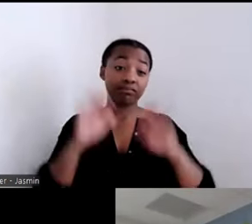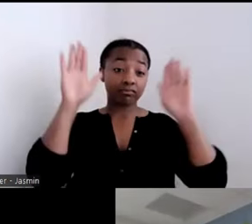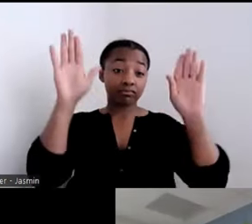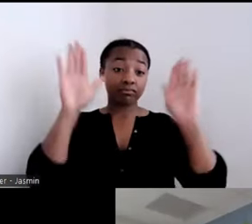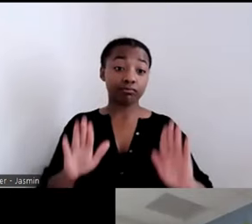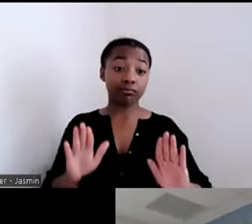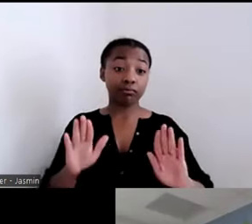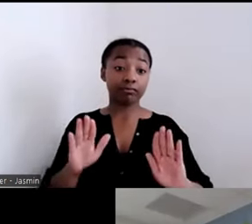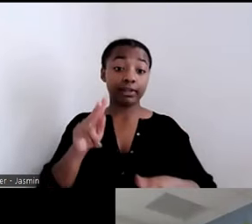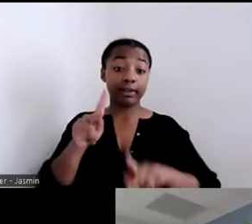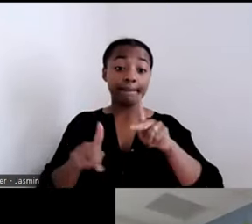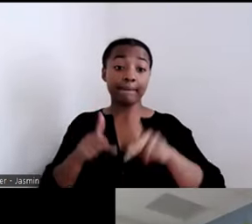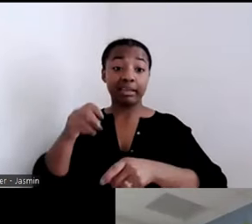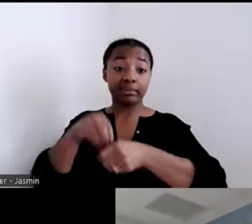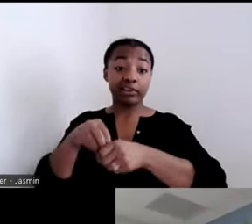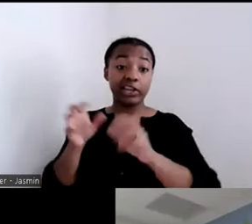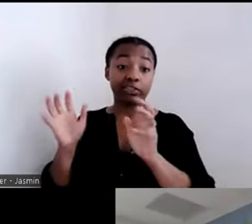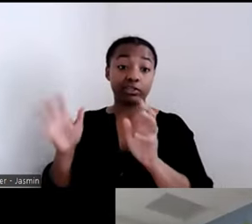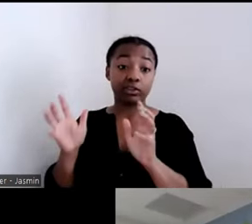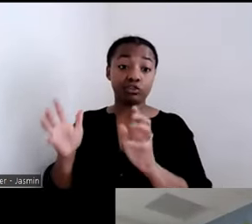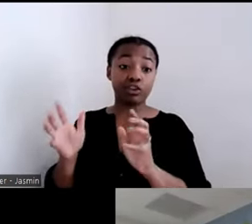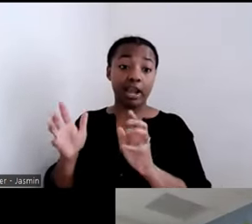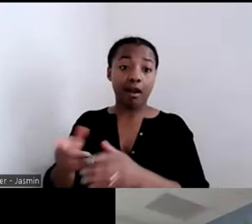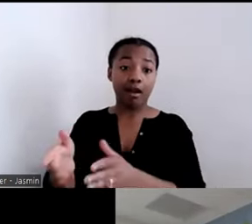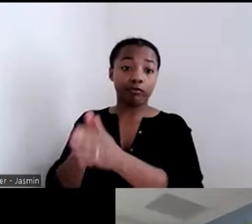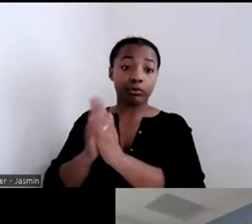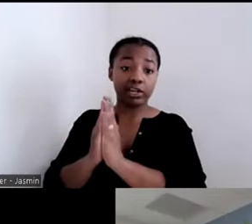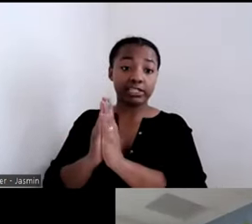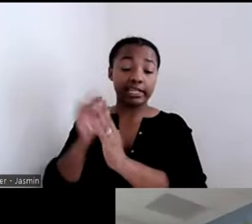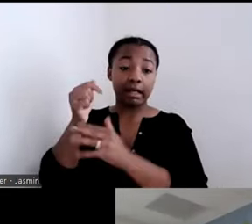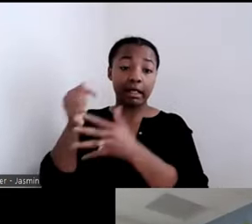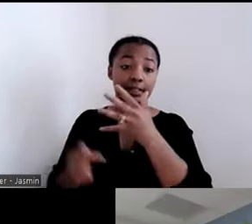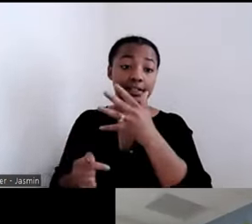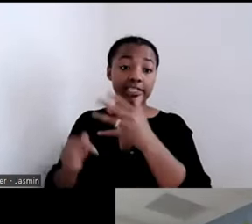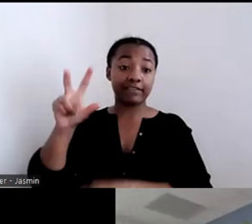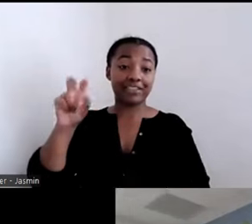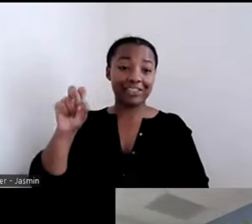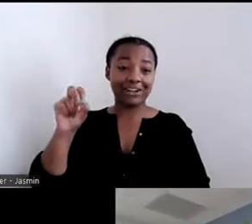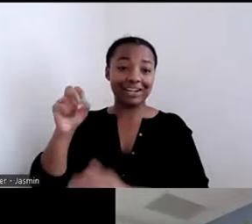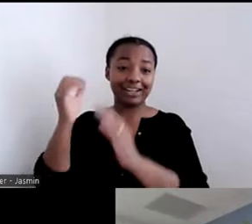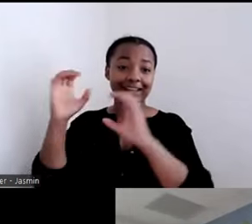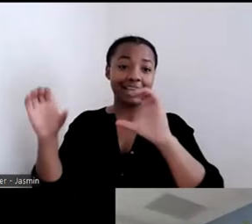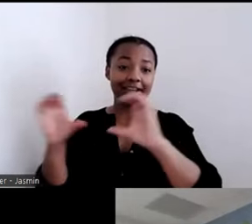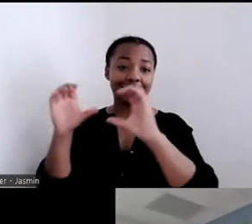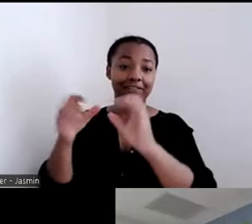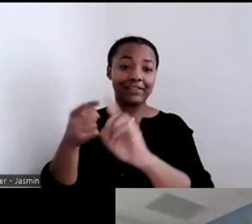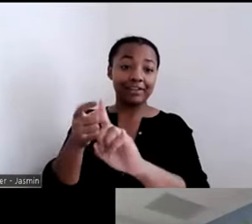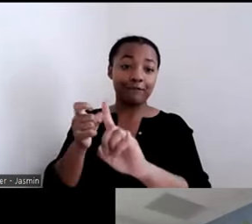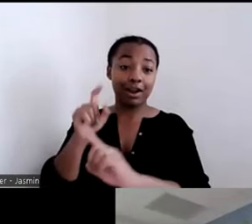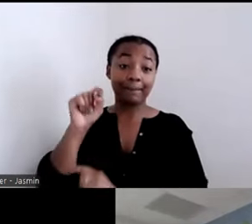are asking for the list of 30 activities from Temple. So we will be sending you all